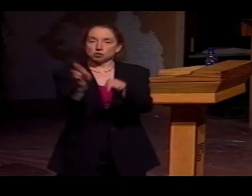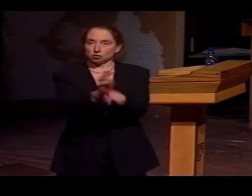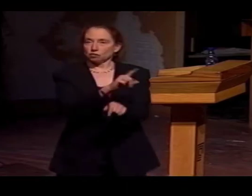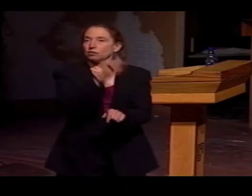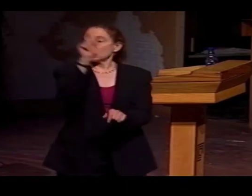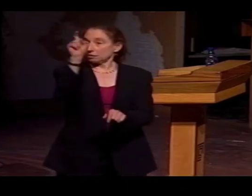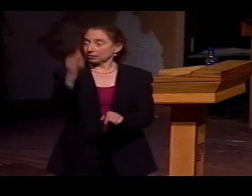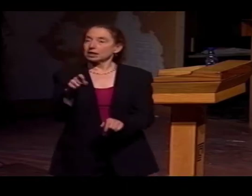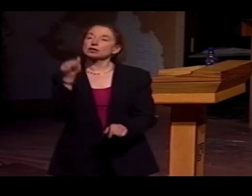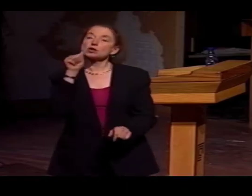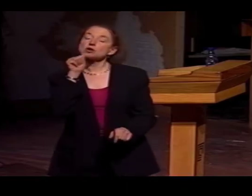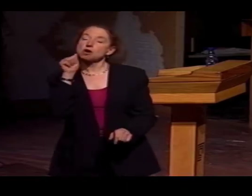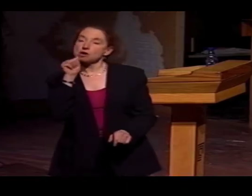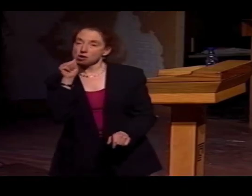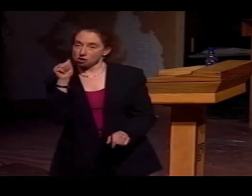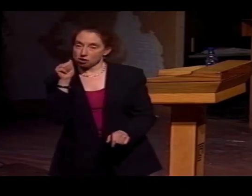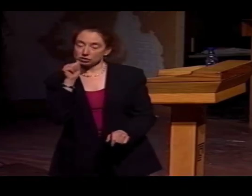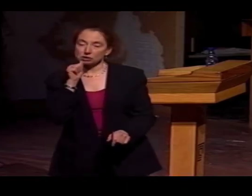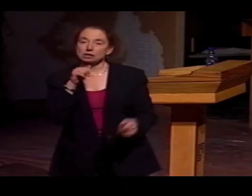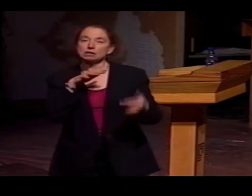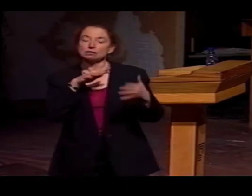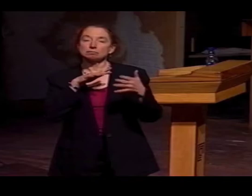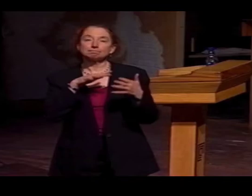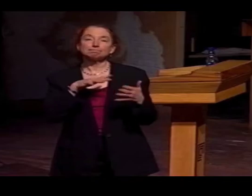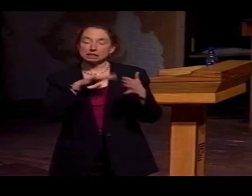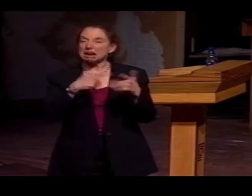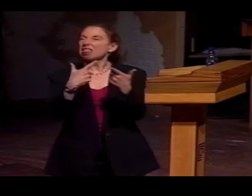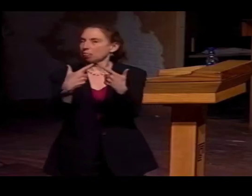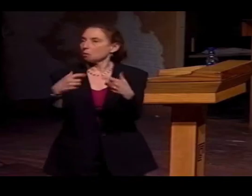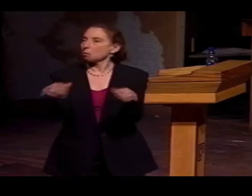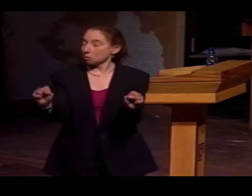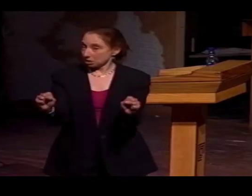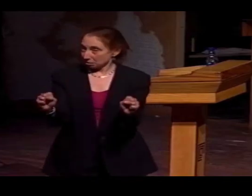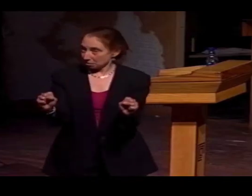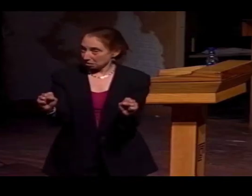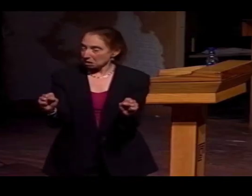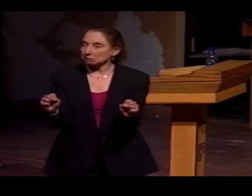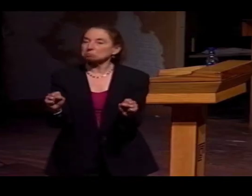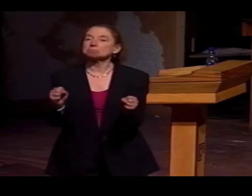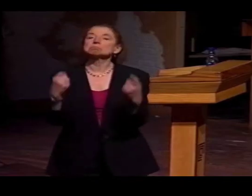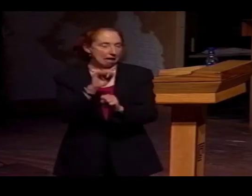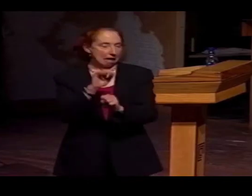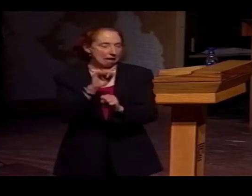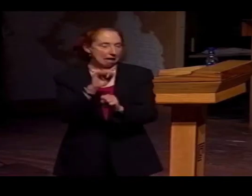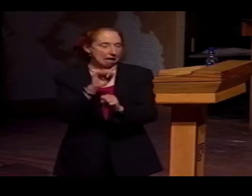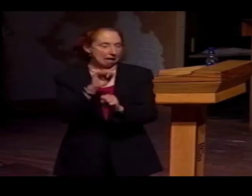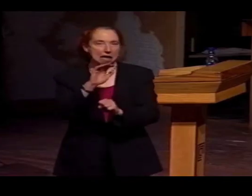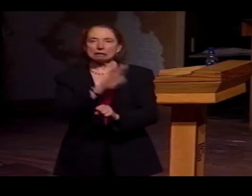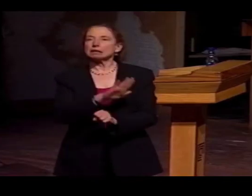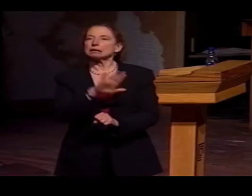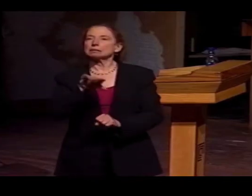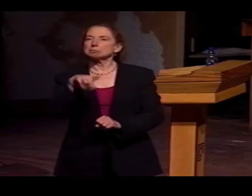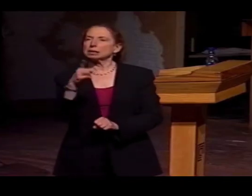HE WANTED TO CONTINUE HIS EDUCATION AND DECIDED TO GO TO THE UNIVERSITY [AUDIO DROPOUT] AT AUSTIN